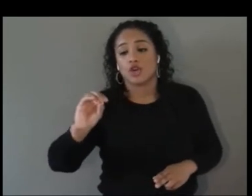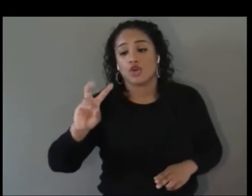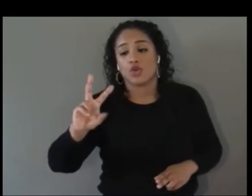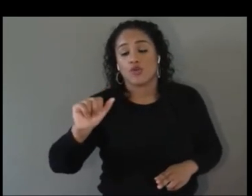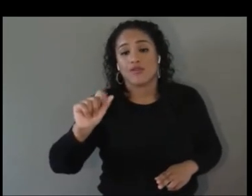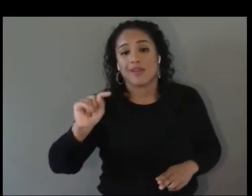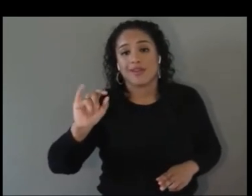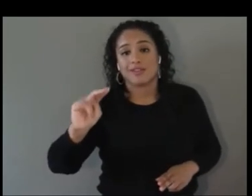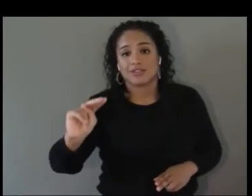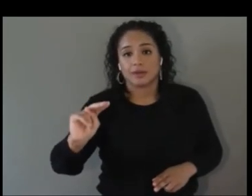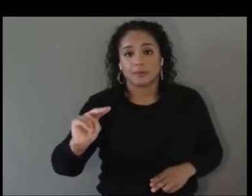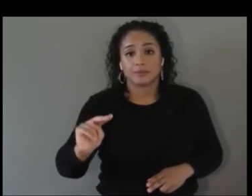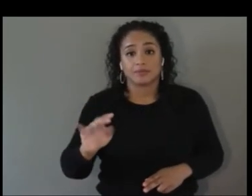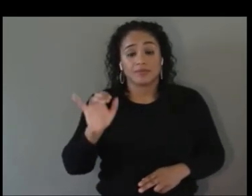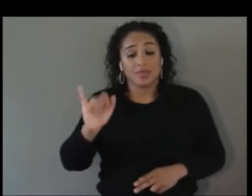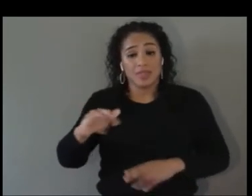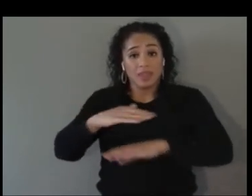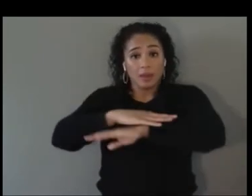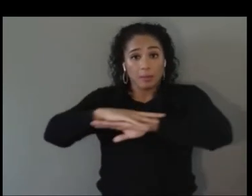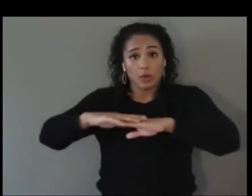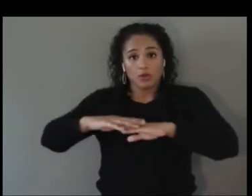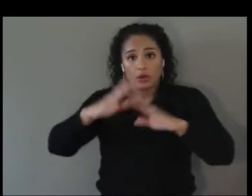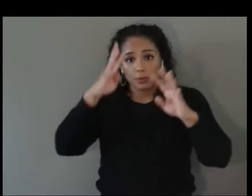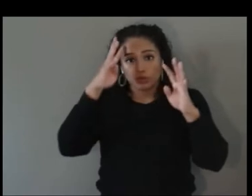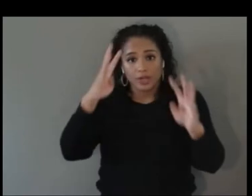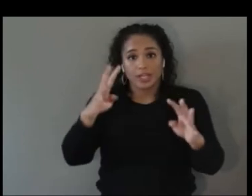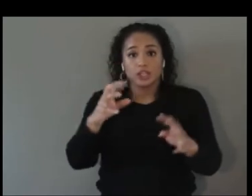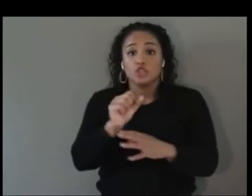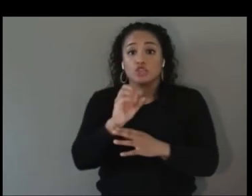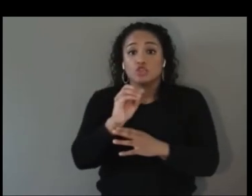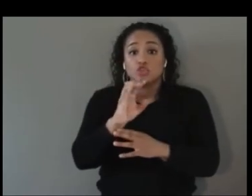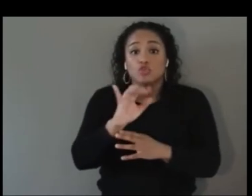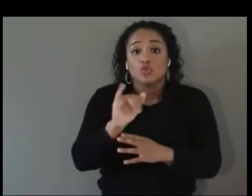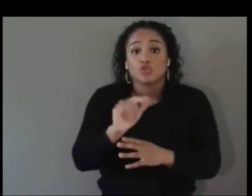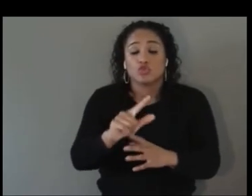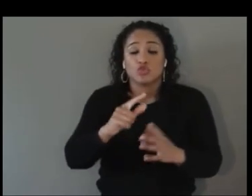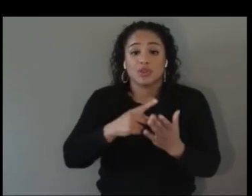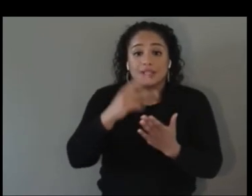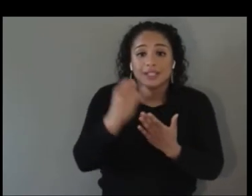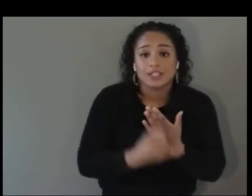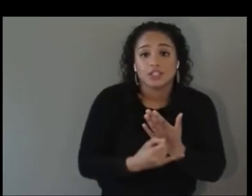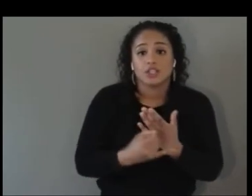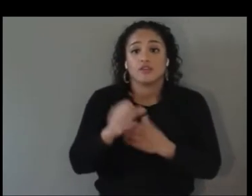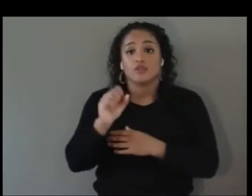social initiative and social impact standards for female entrepreneurial development but actually